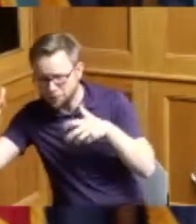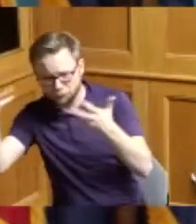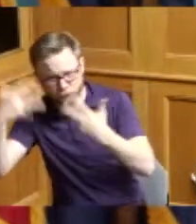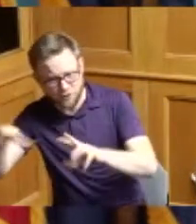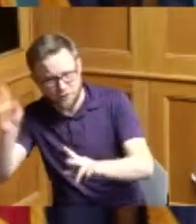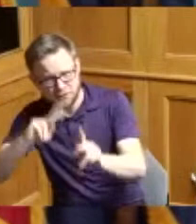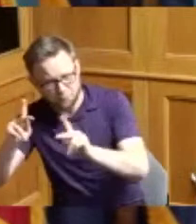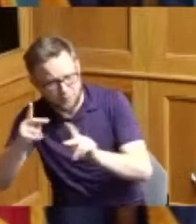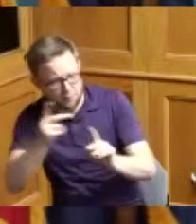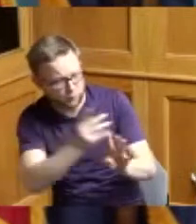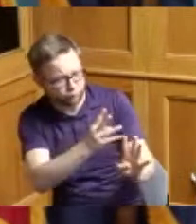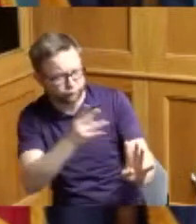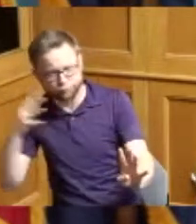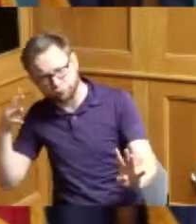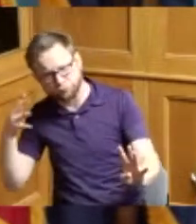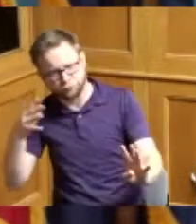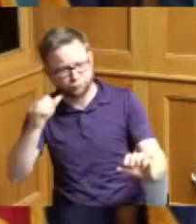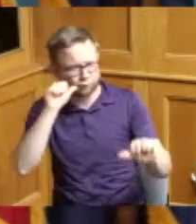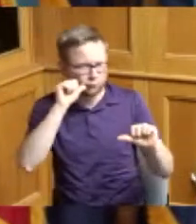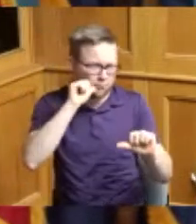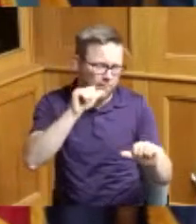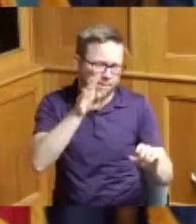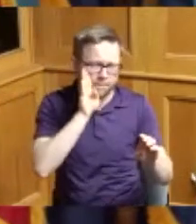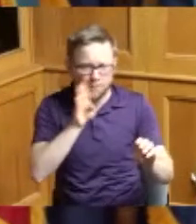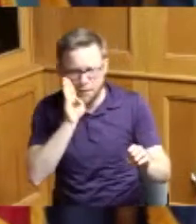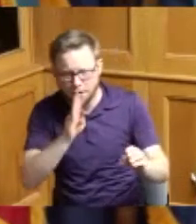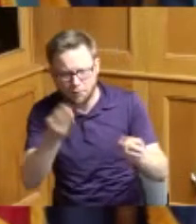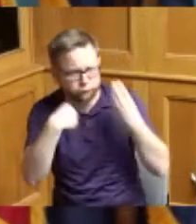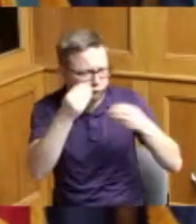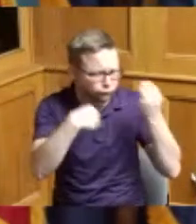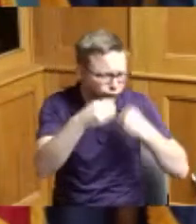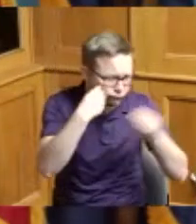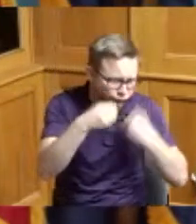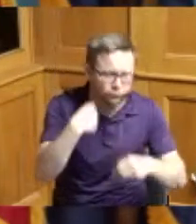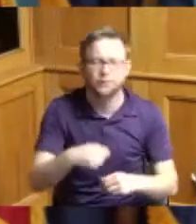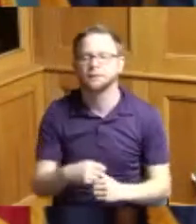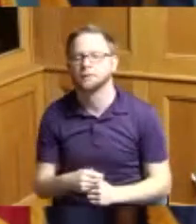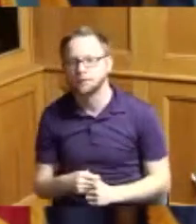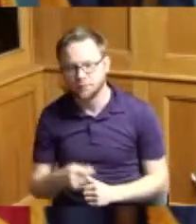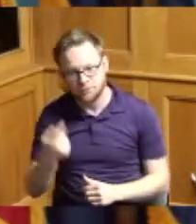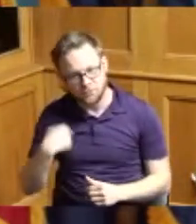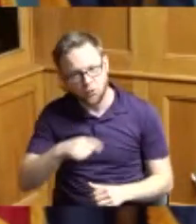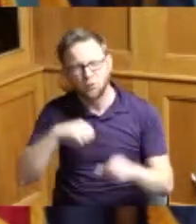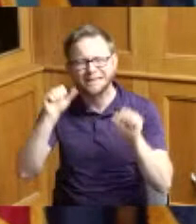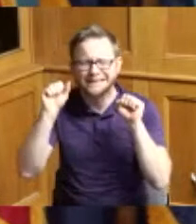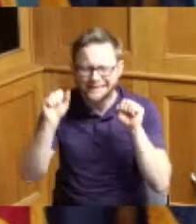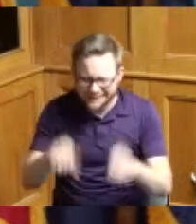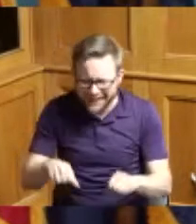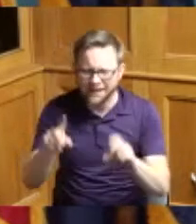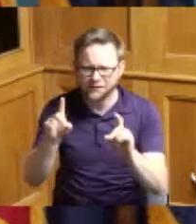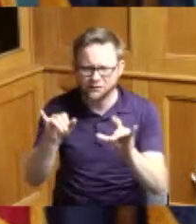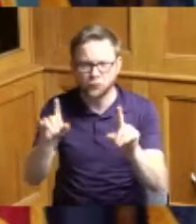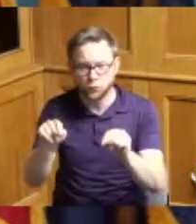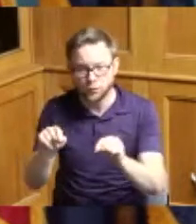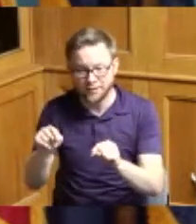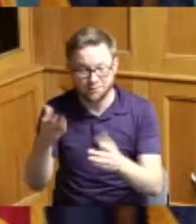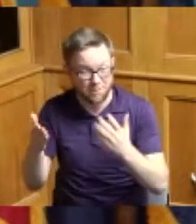and had beers and ate so it's just again we can do things even if we've never done them before